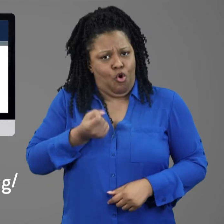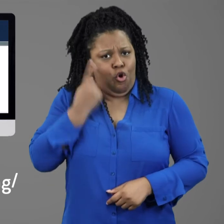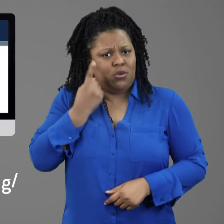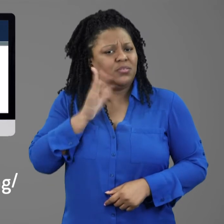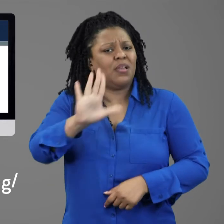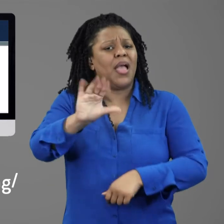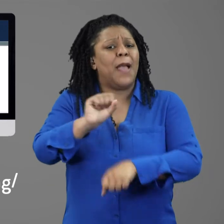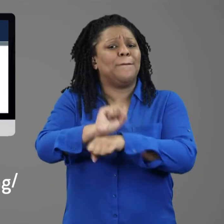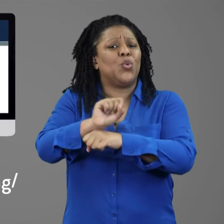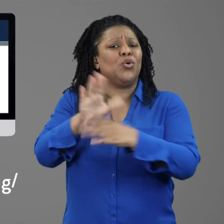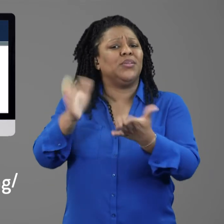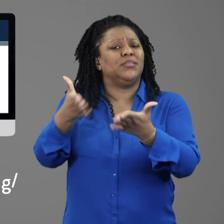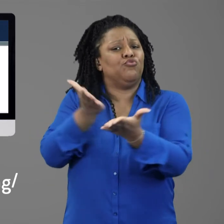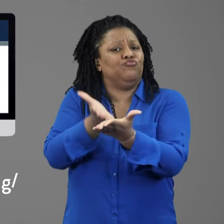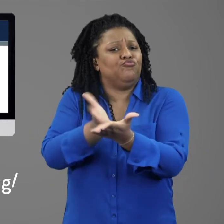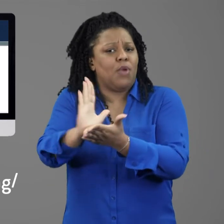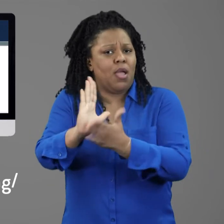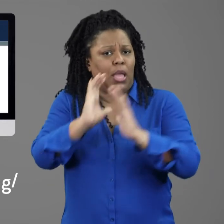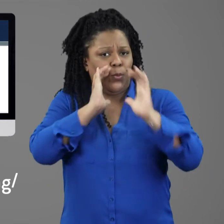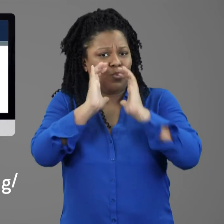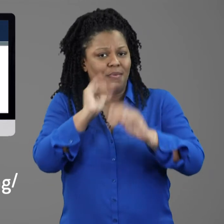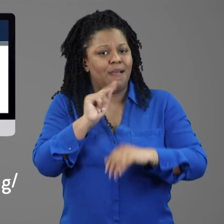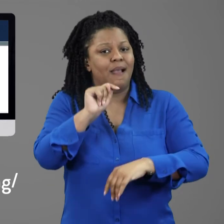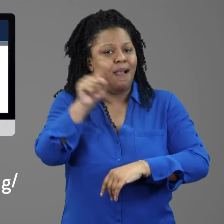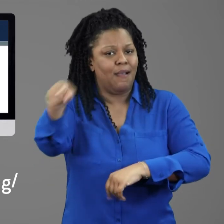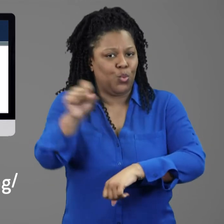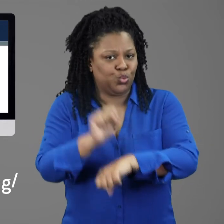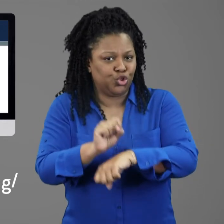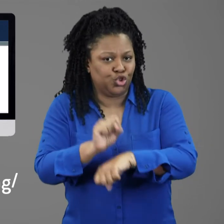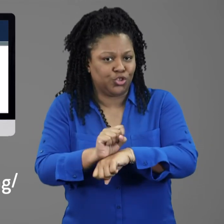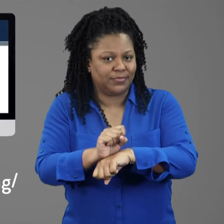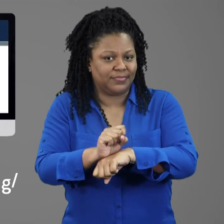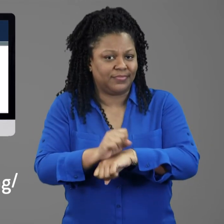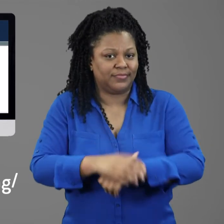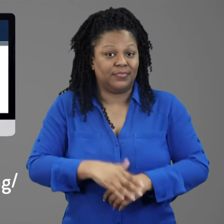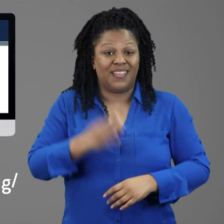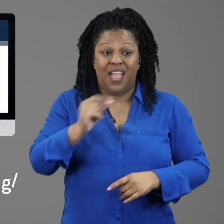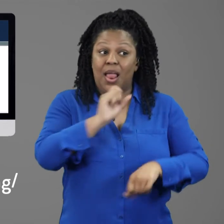to understand the employee's right to communication access at work